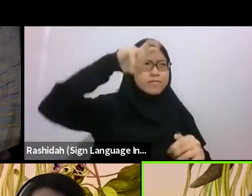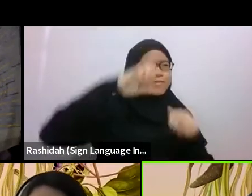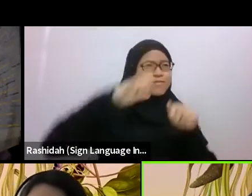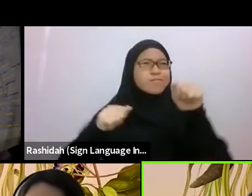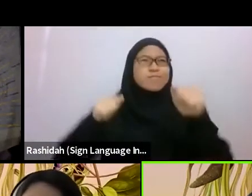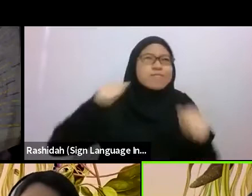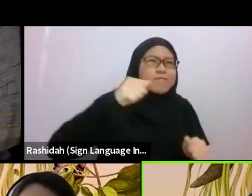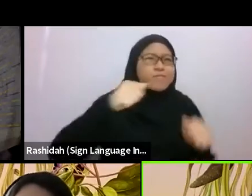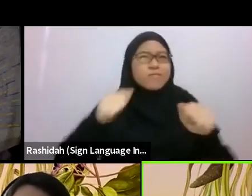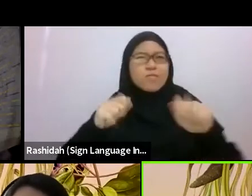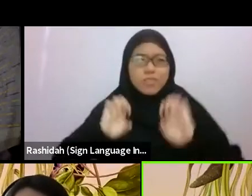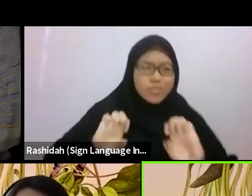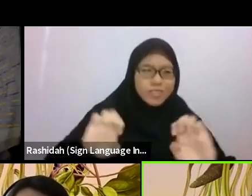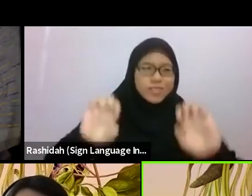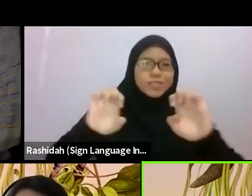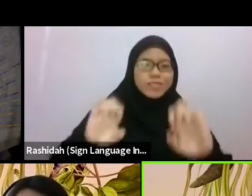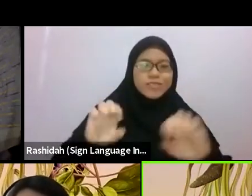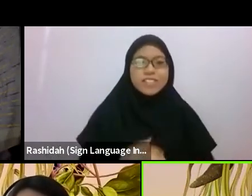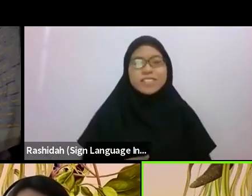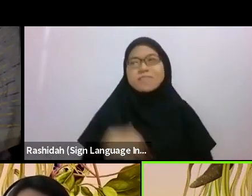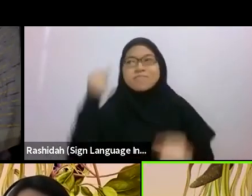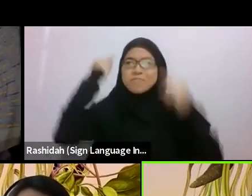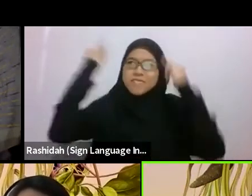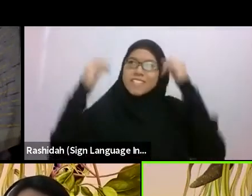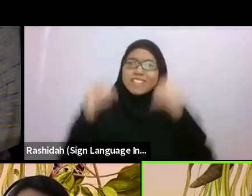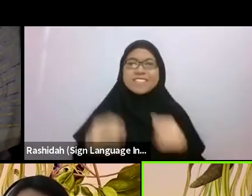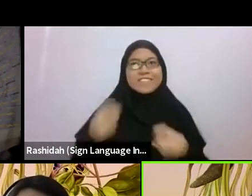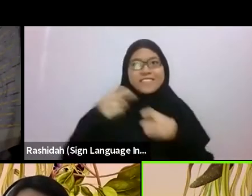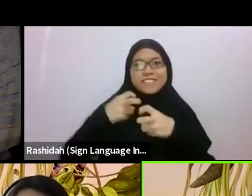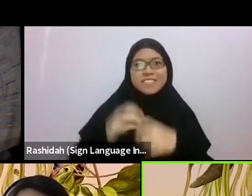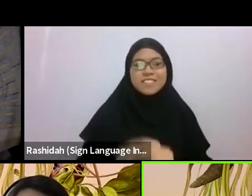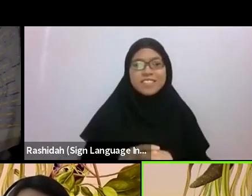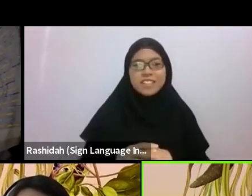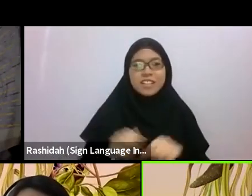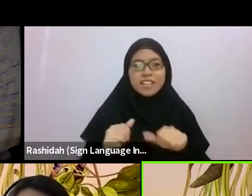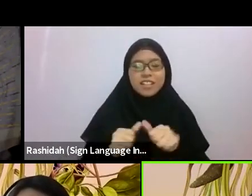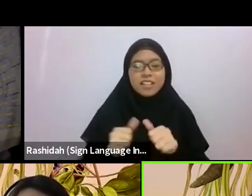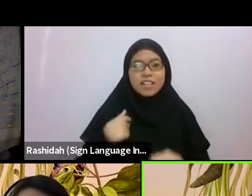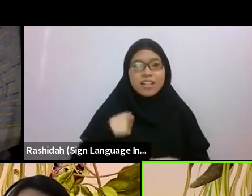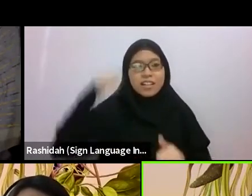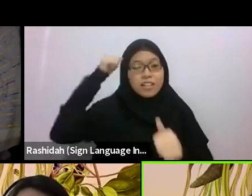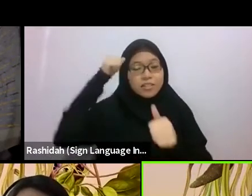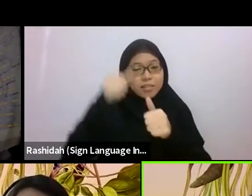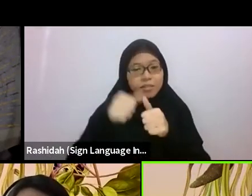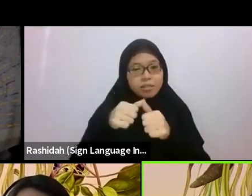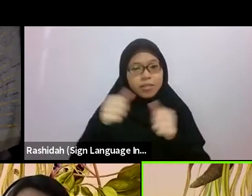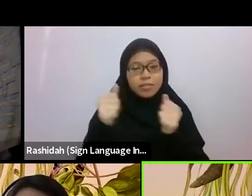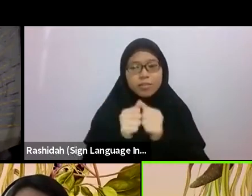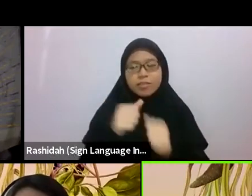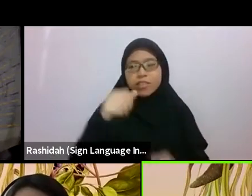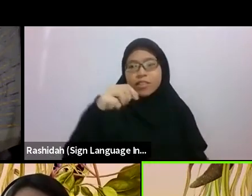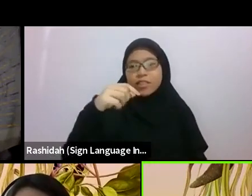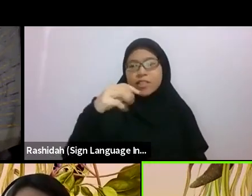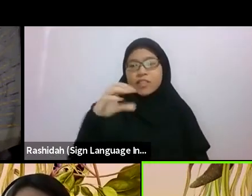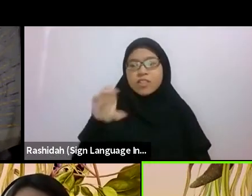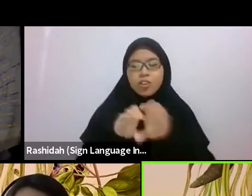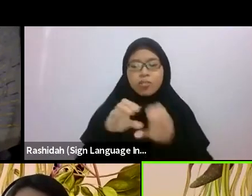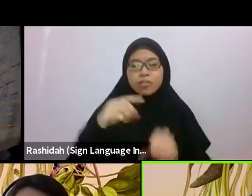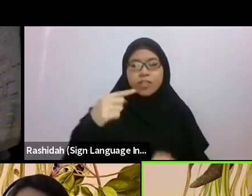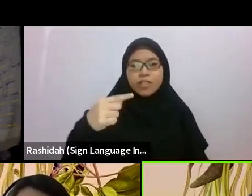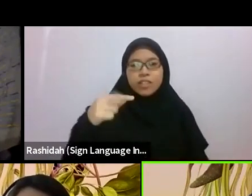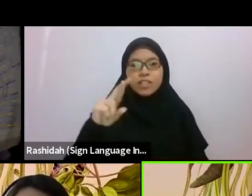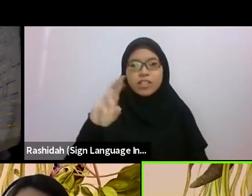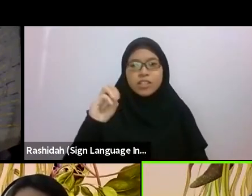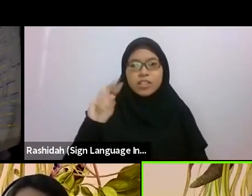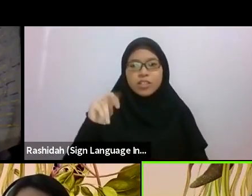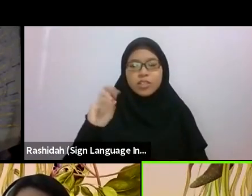lungs bursting like the white tufts of the common vernonia fruits when they explode from the tight cups of their flowering,